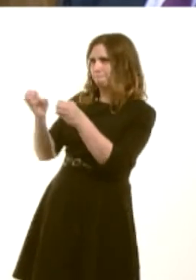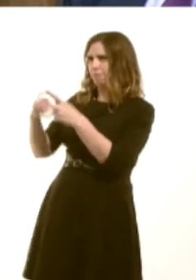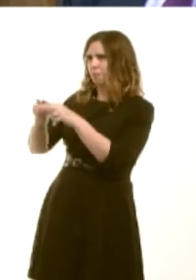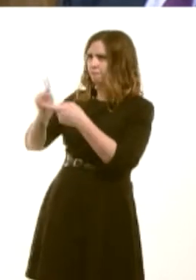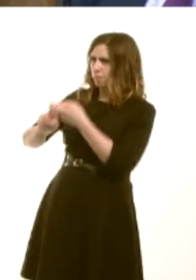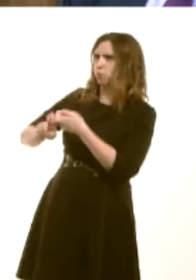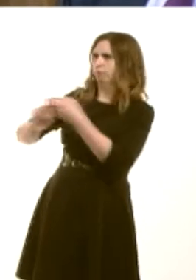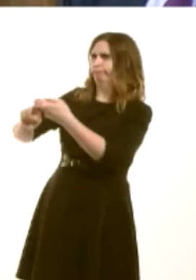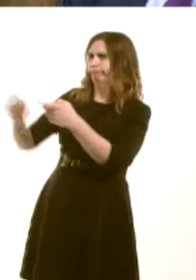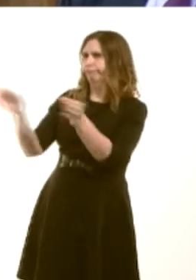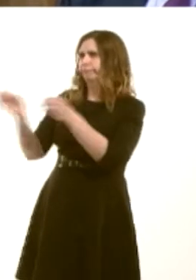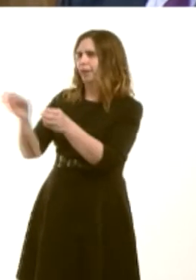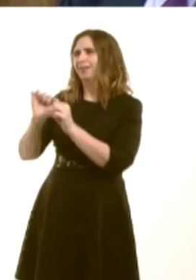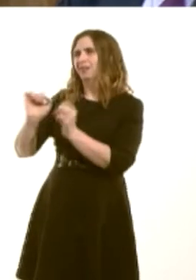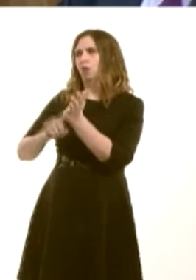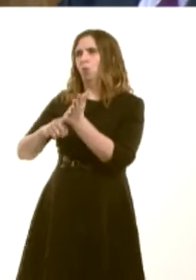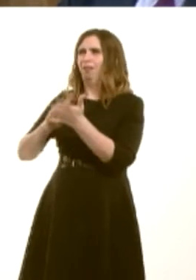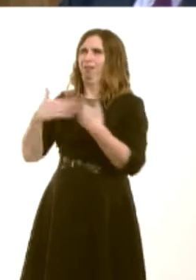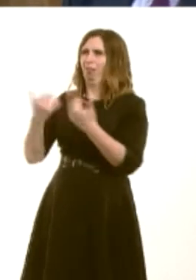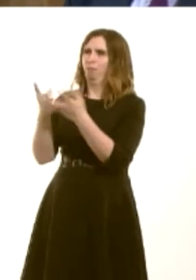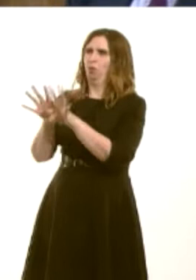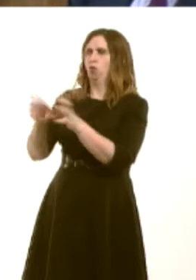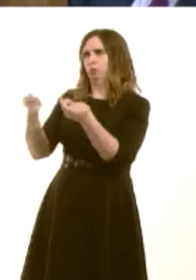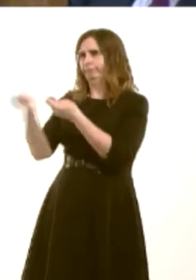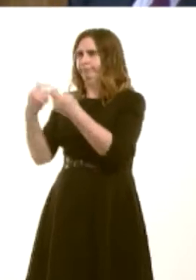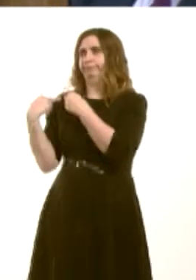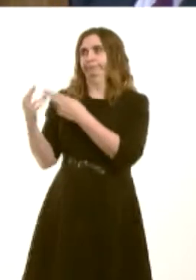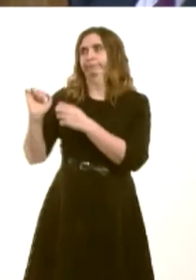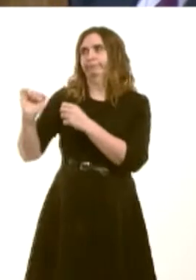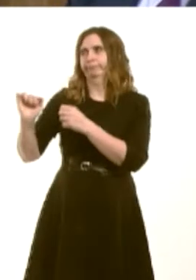whether a locum needs to be appointed, or agency staff needed, having explored all other